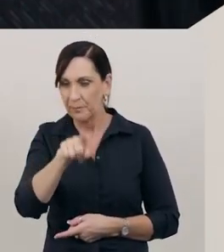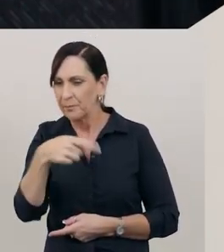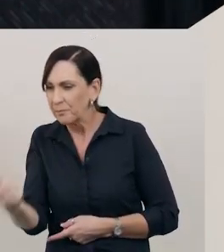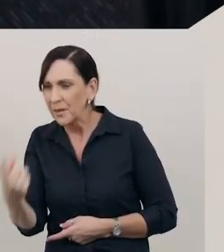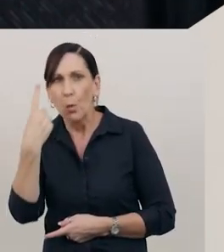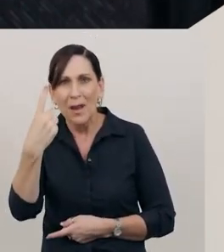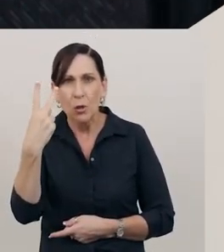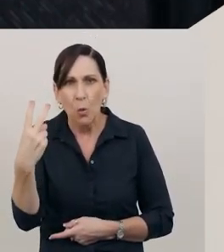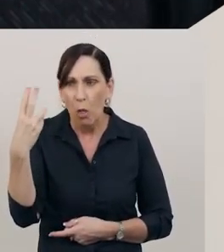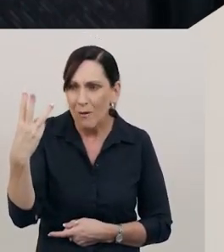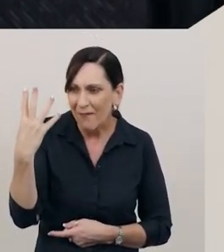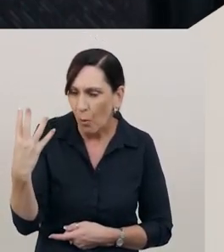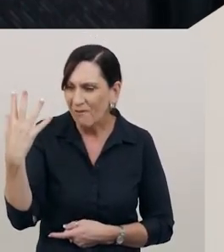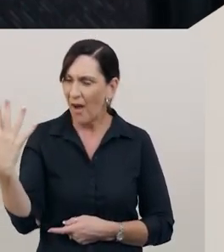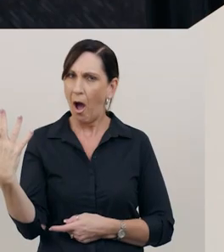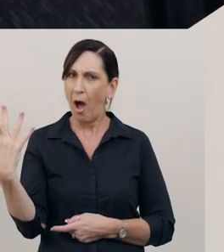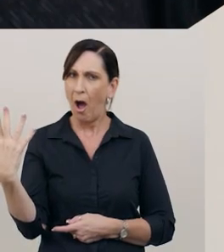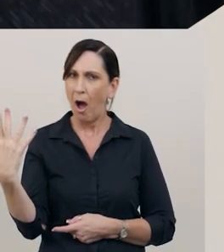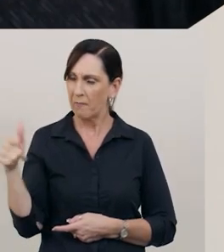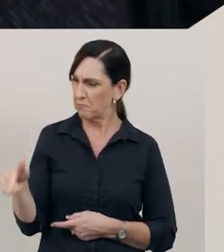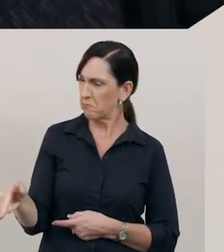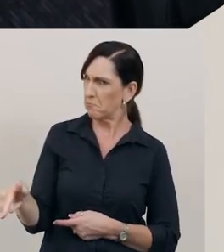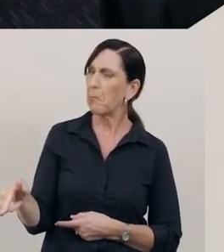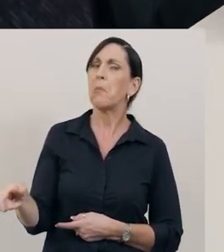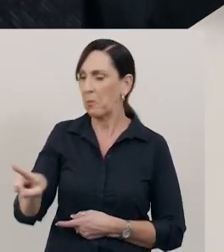1, 2, 3, 4, 5. This pile has 5.